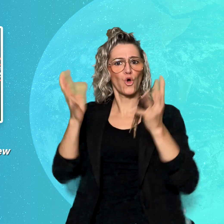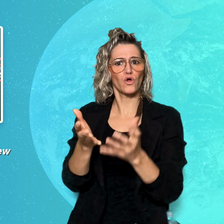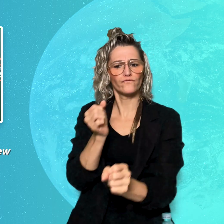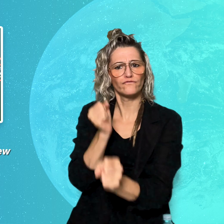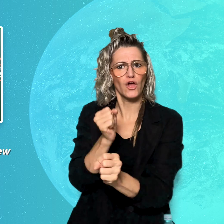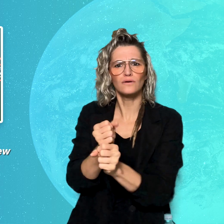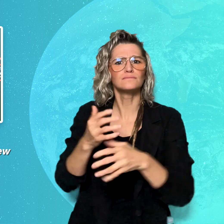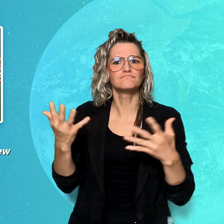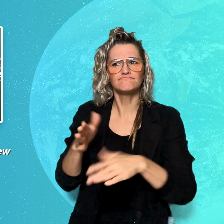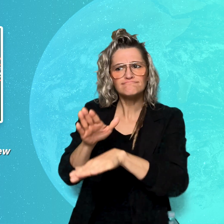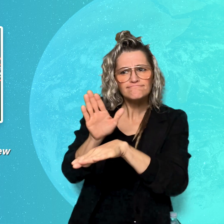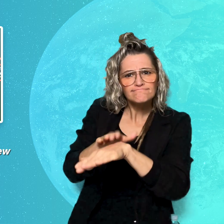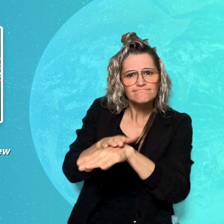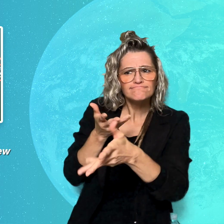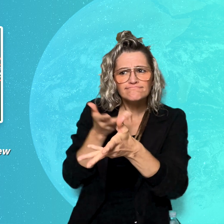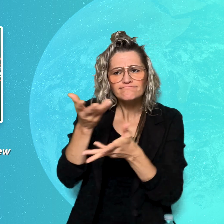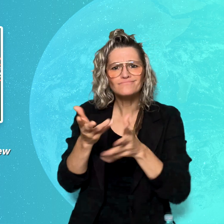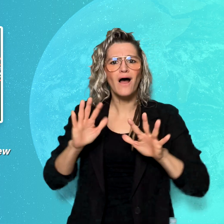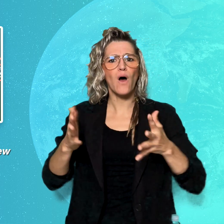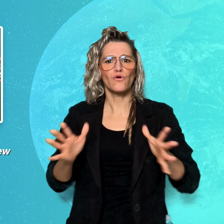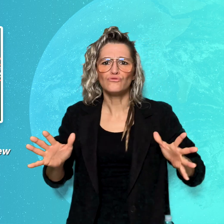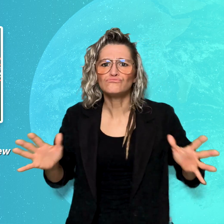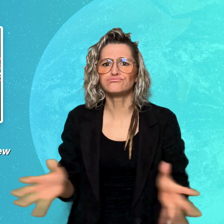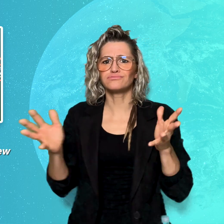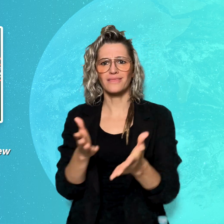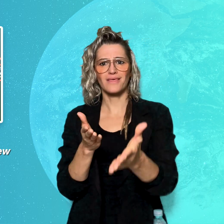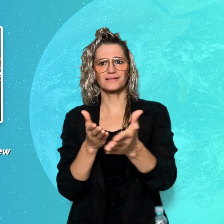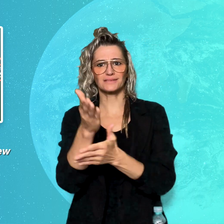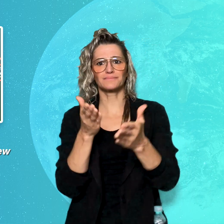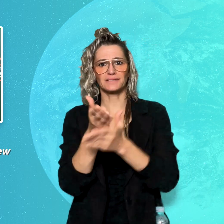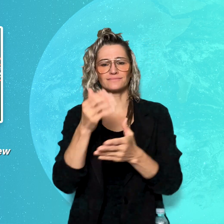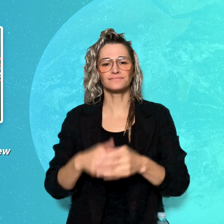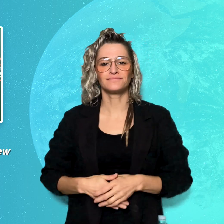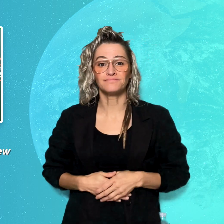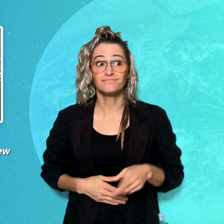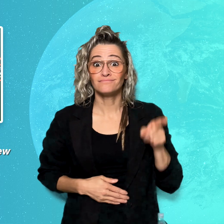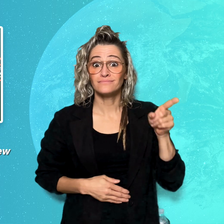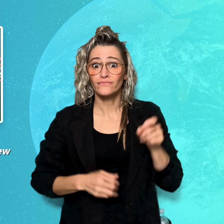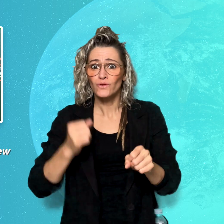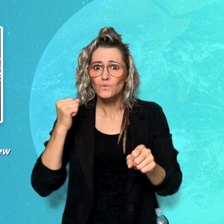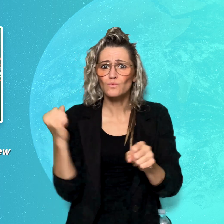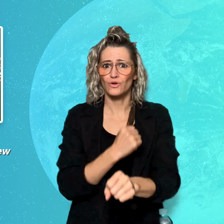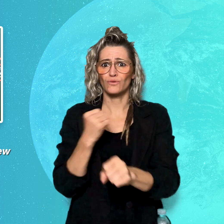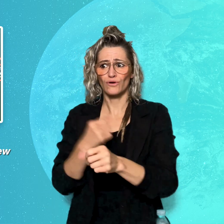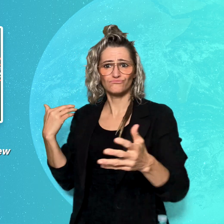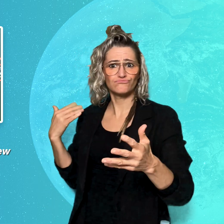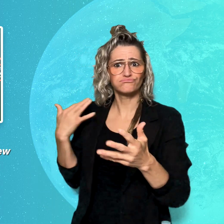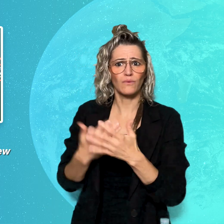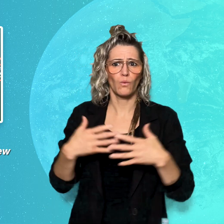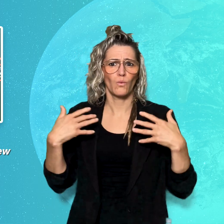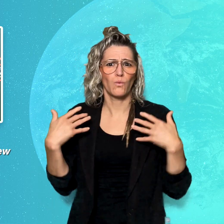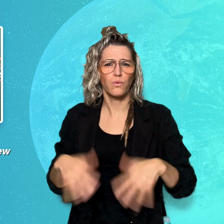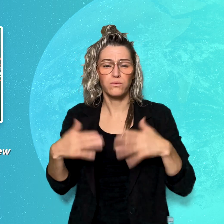accessibility within the film industry. His efforts are making